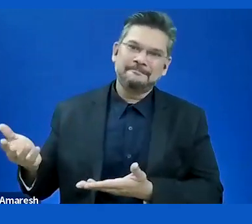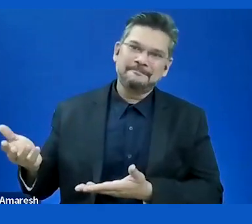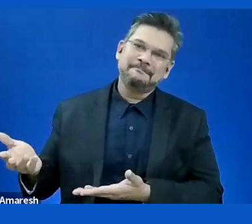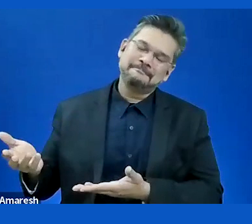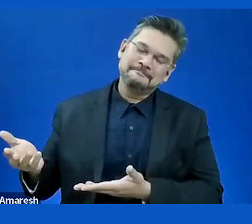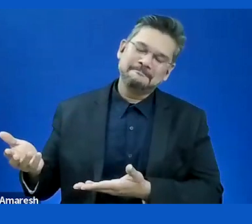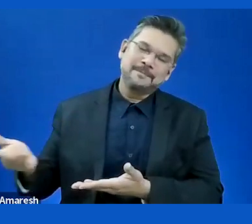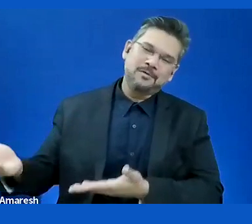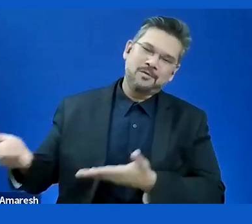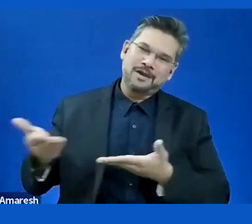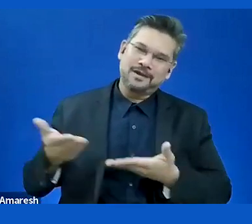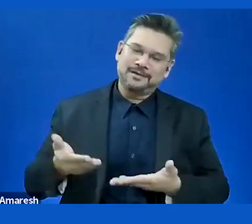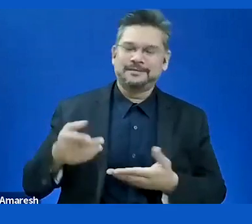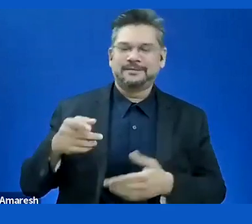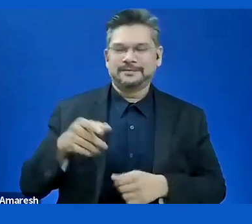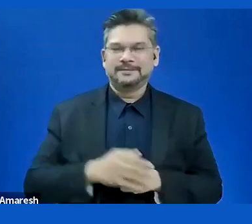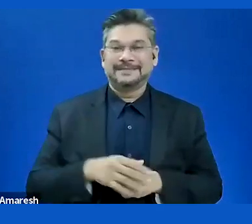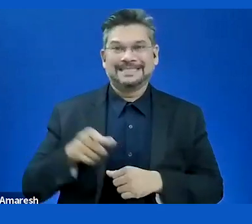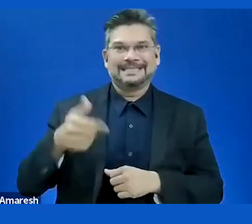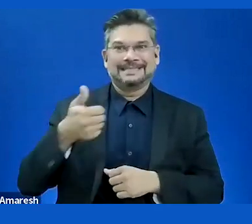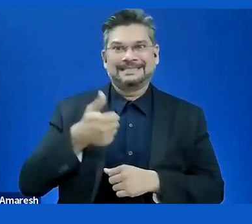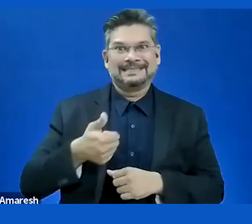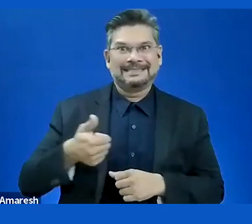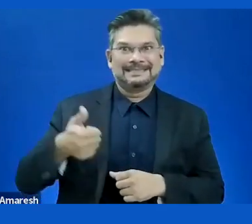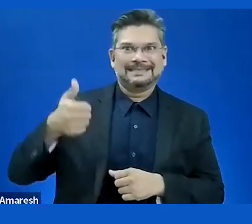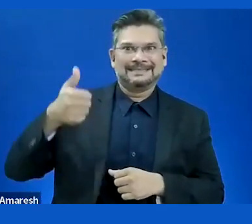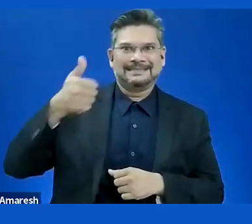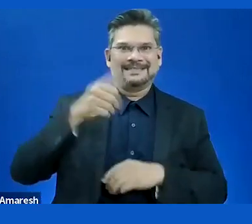at the Norwegian Federation of organizations for people with disabilities. The umbrella